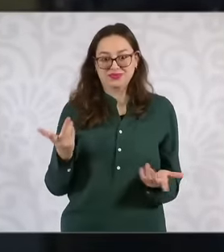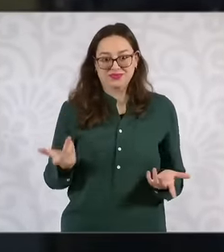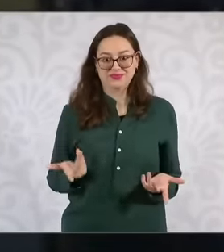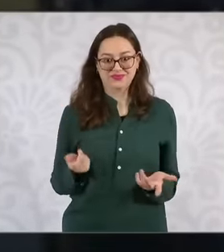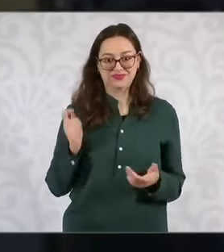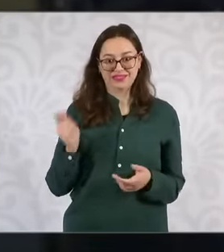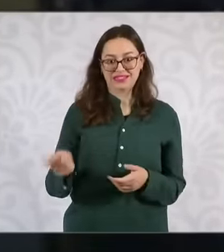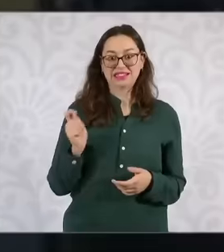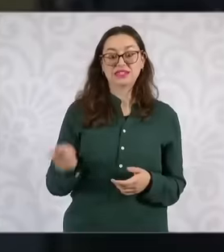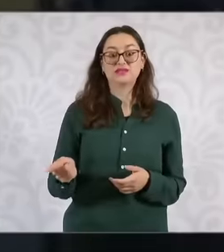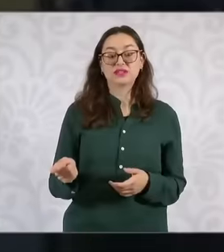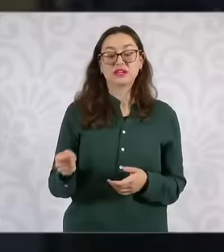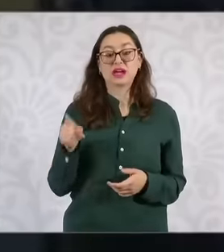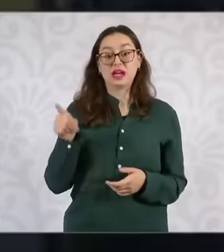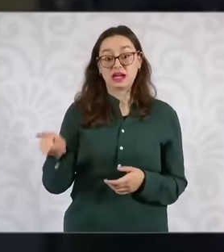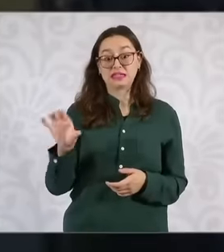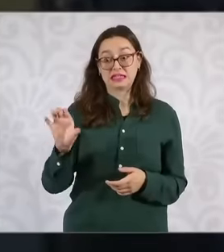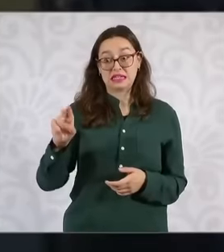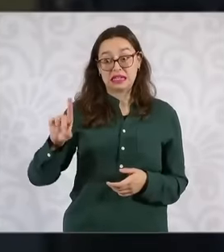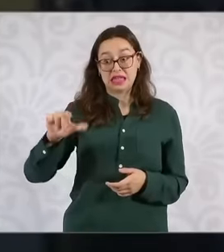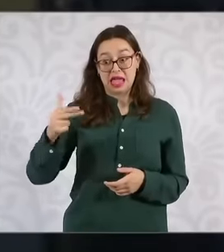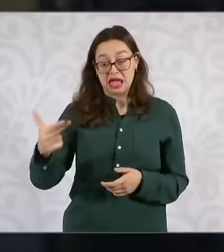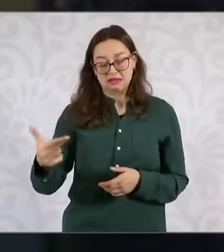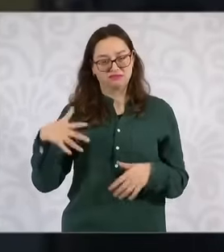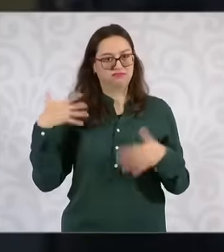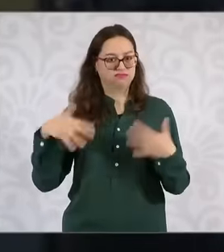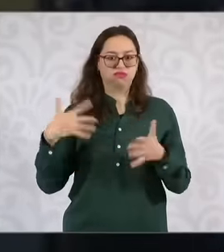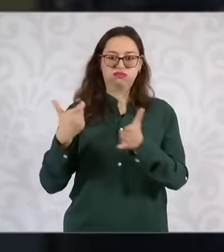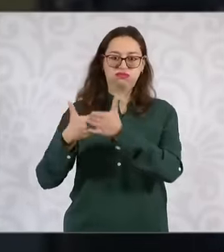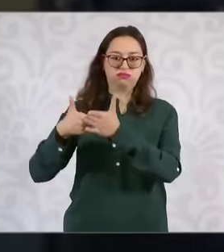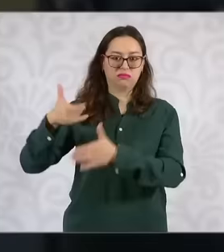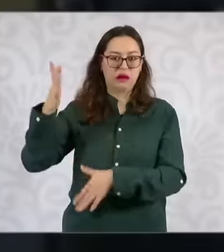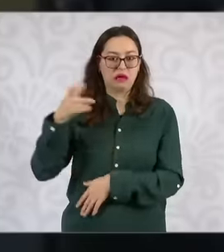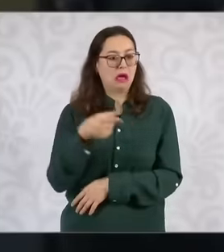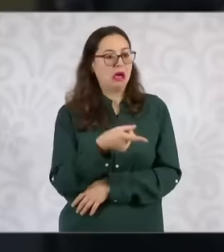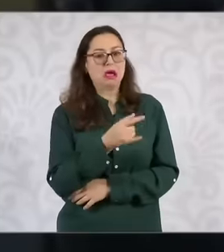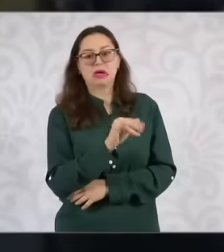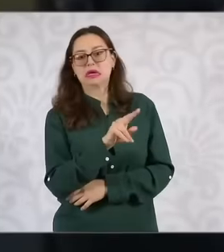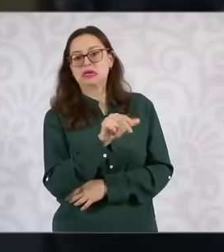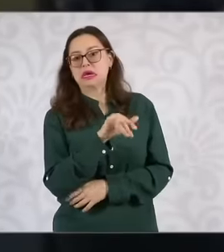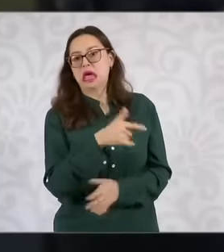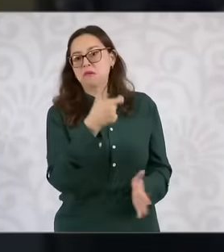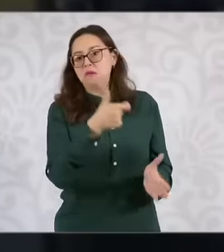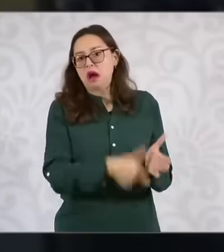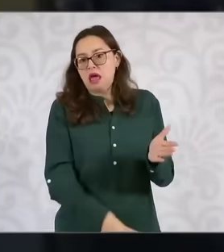the organization is expensive if compared to with the inai and with what has been said regarding this